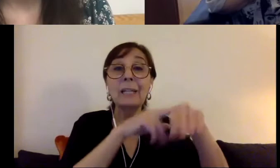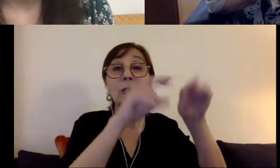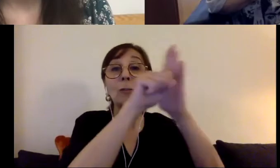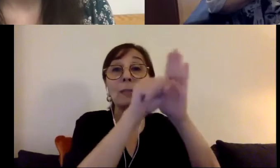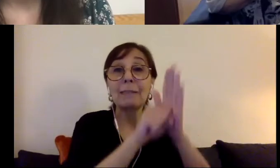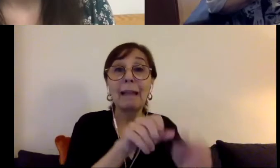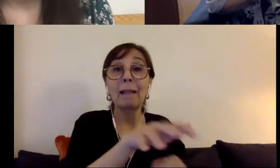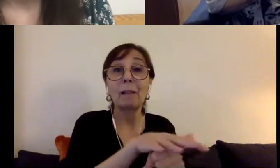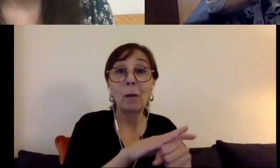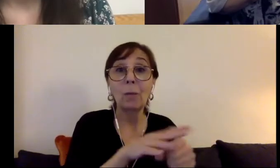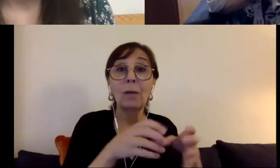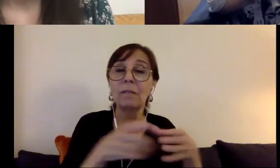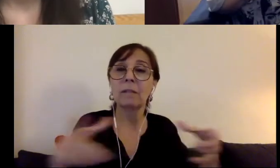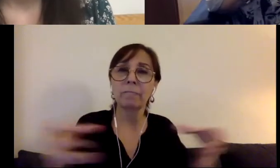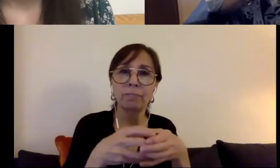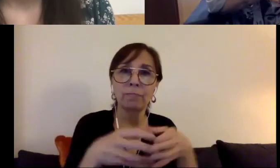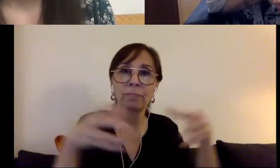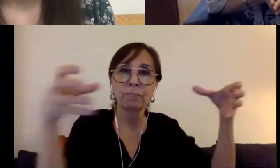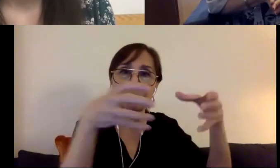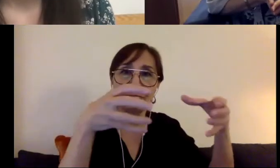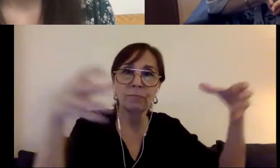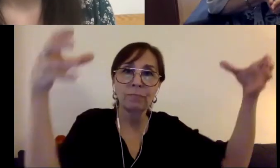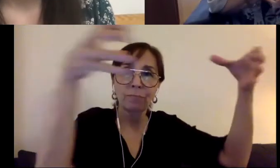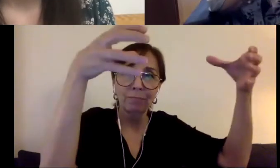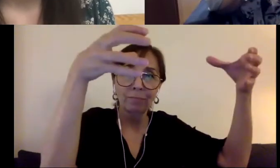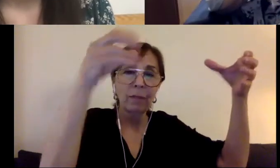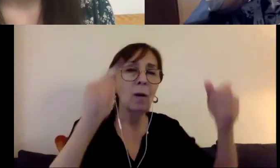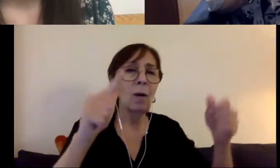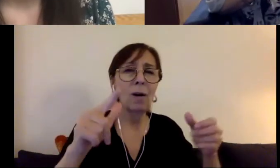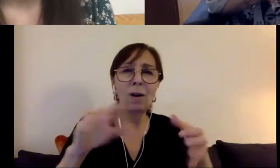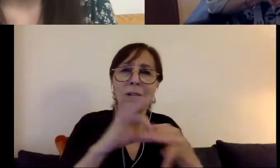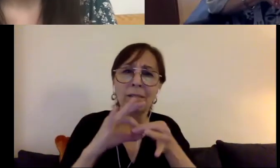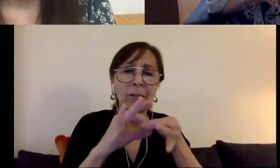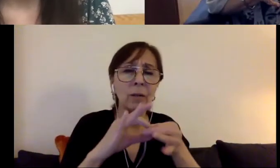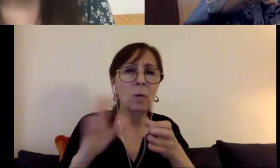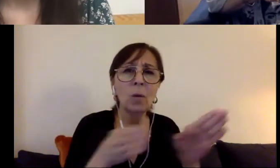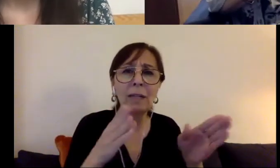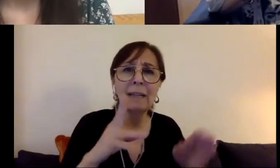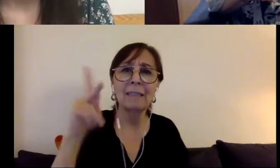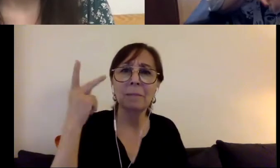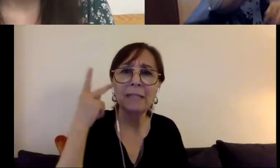organizing. People were coming together talking about learning disabilities,